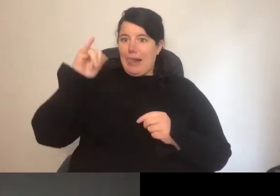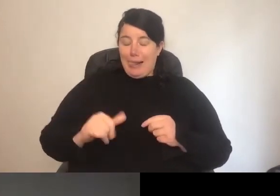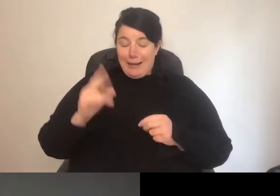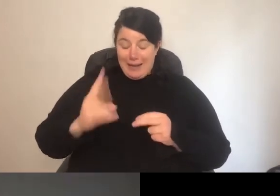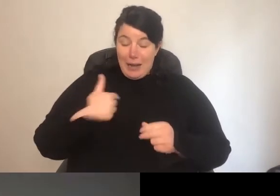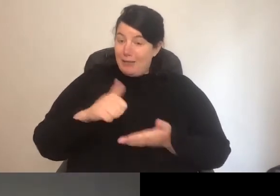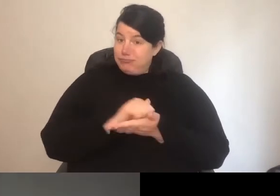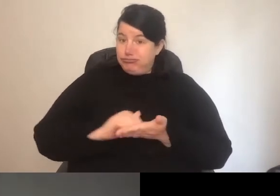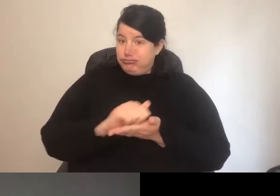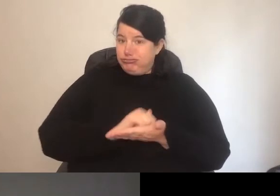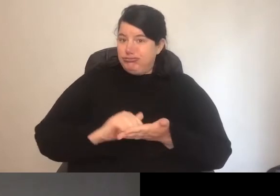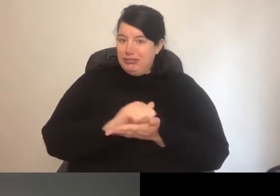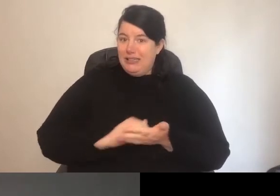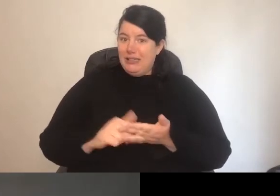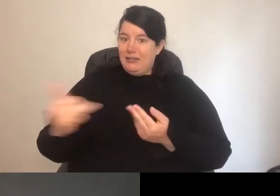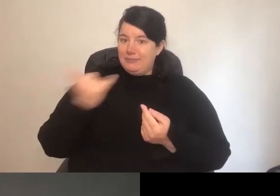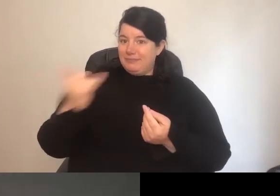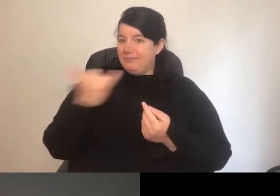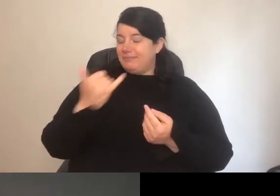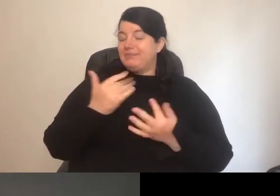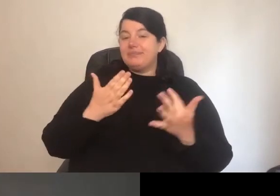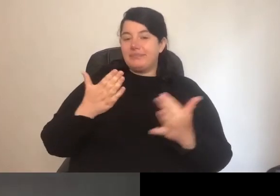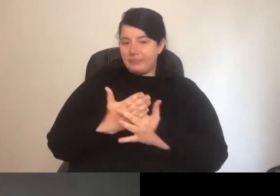I am sorry for these continued interruptions.